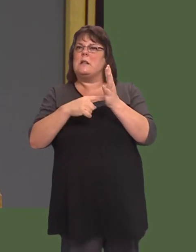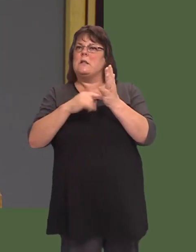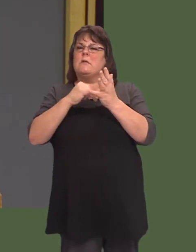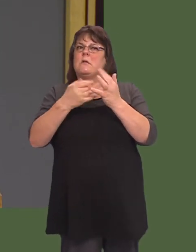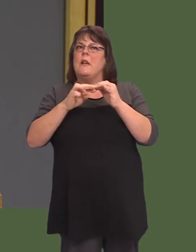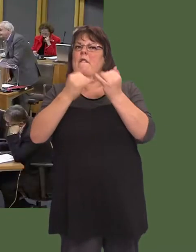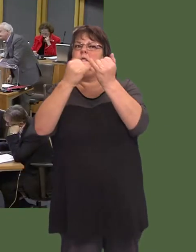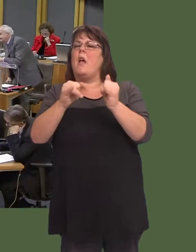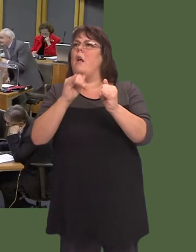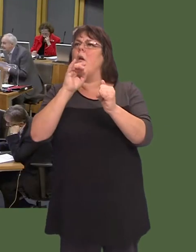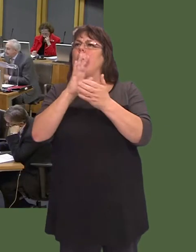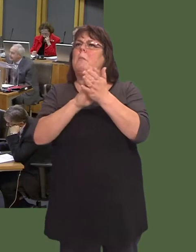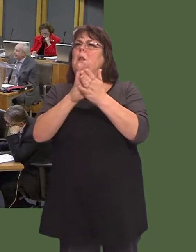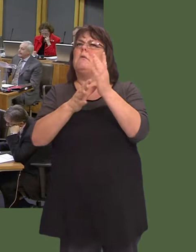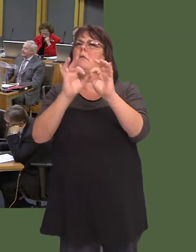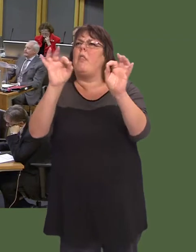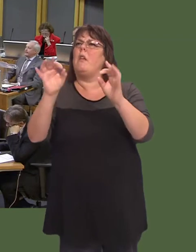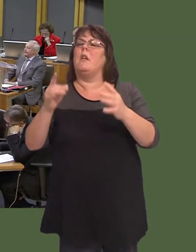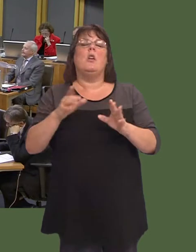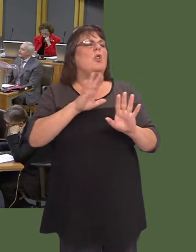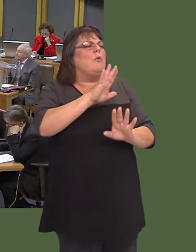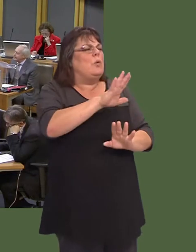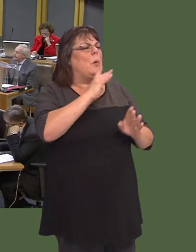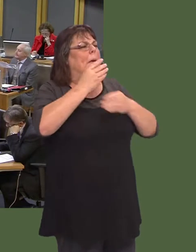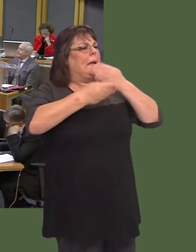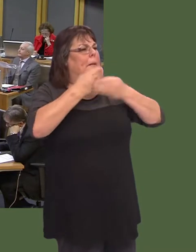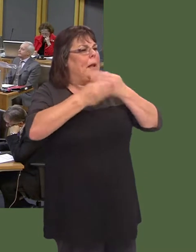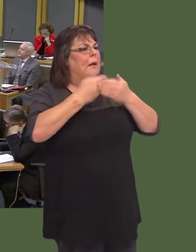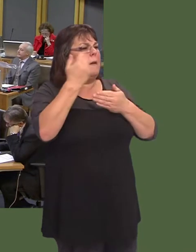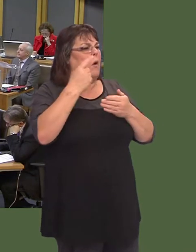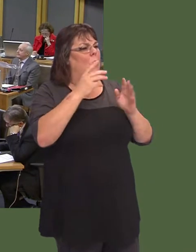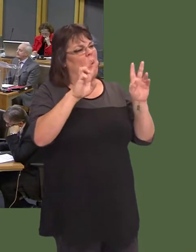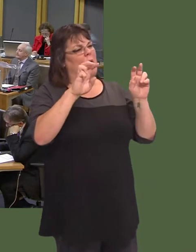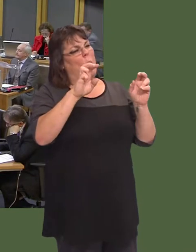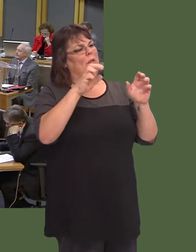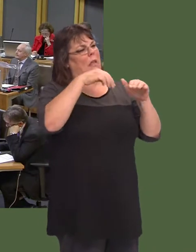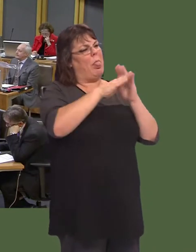Carwyn Jones: No, weíve explored this before. Iíve explained to him the issue of what counts as on the books and off the books.